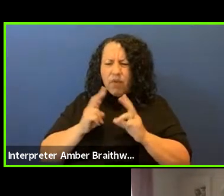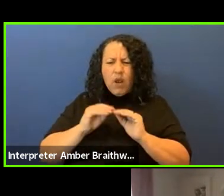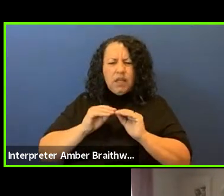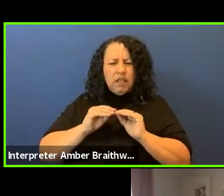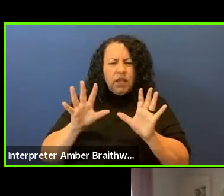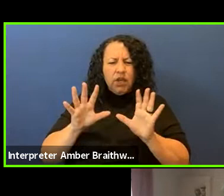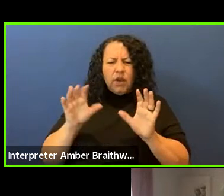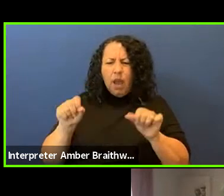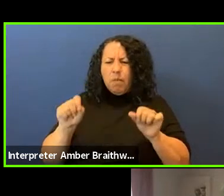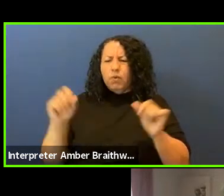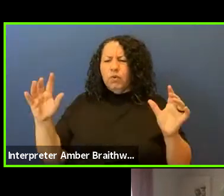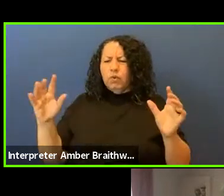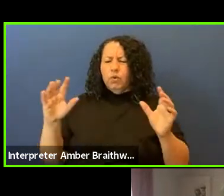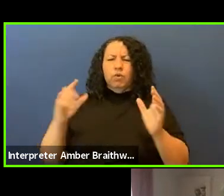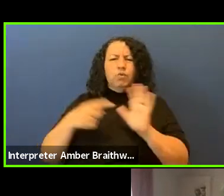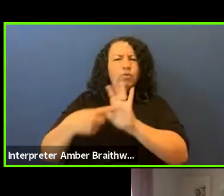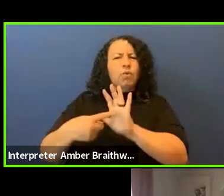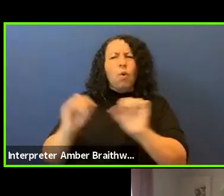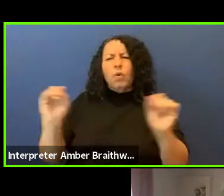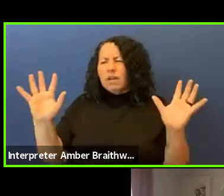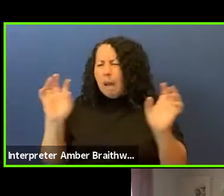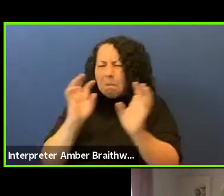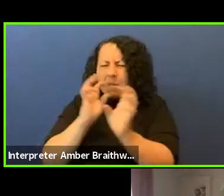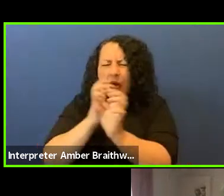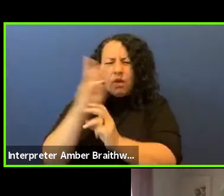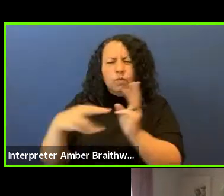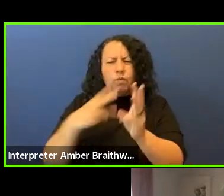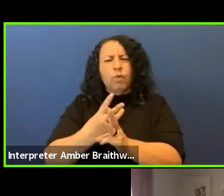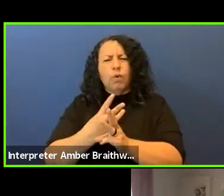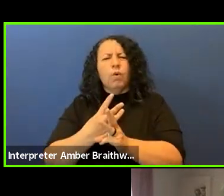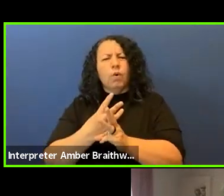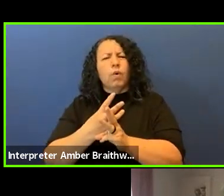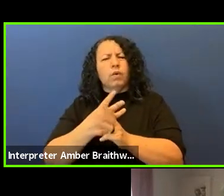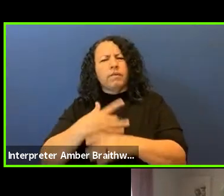and also the complexity that America and the United States finds